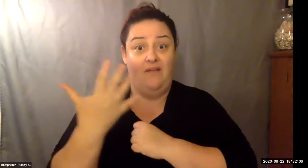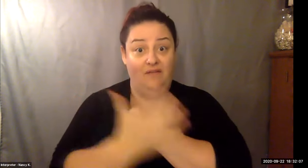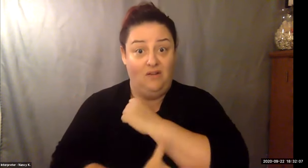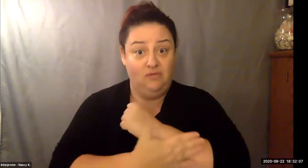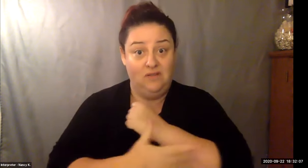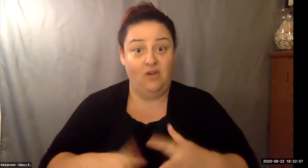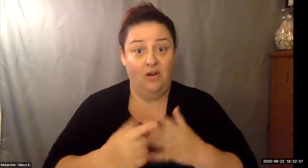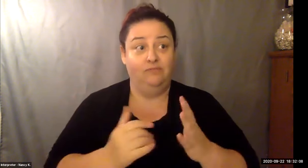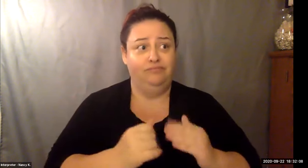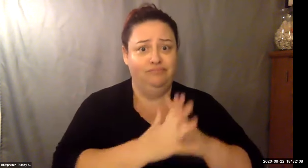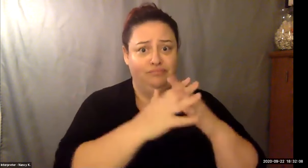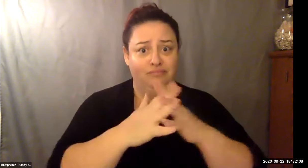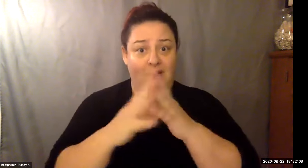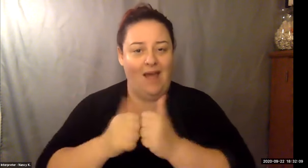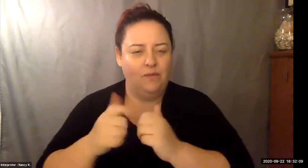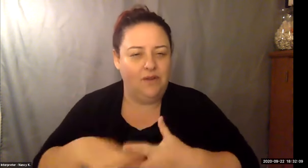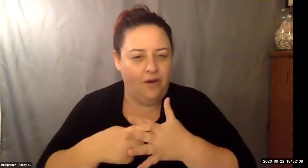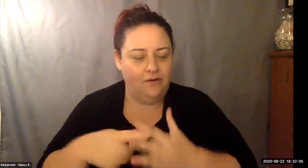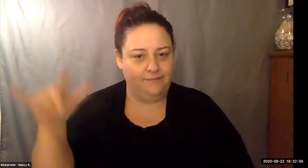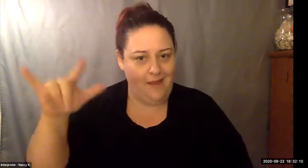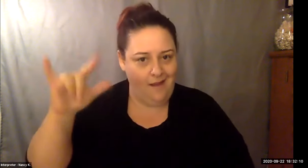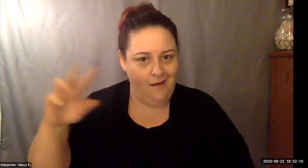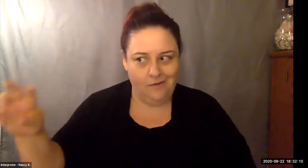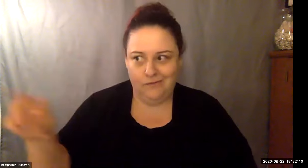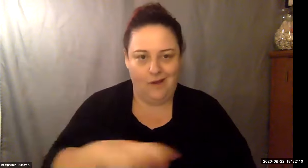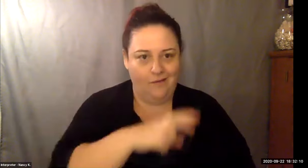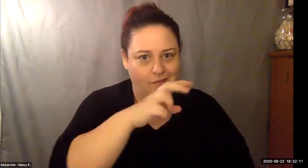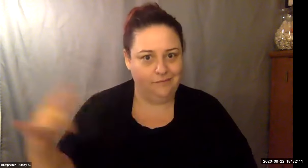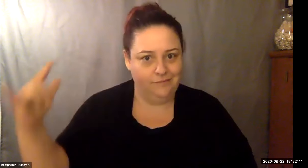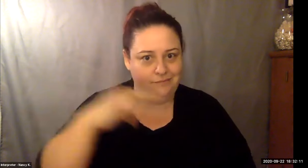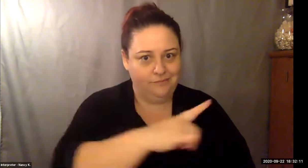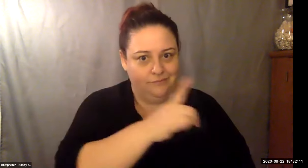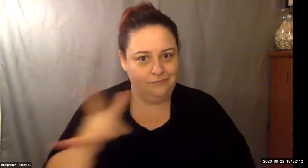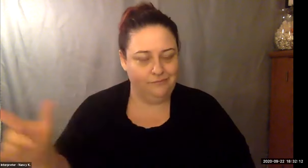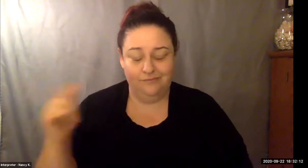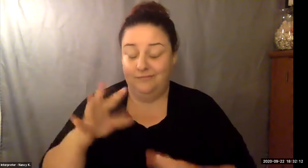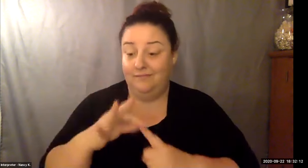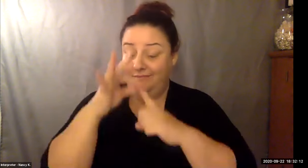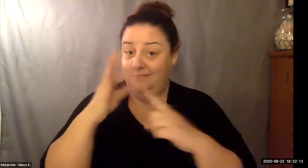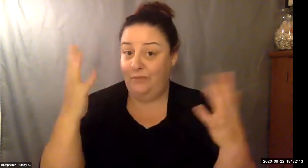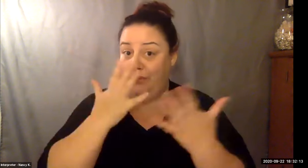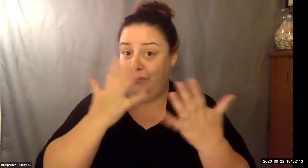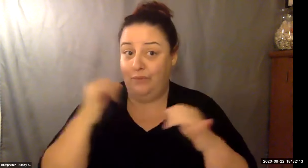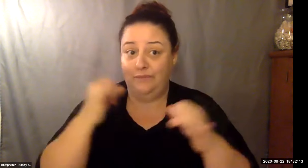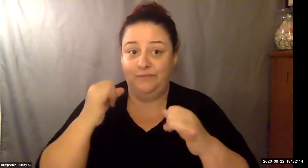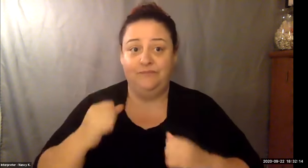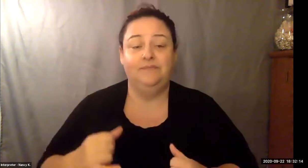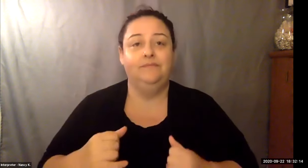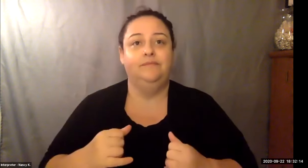Keith Wolling: And I was president last year, I've been on the board for a number of years this year I'm still on the board and I'm course as I did last year handling membership.